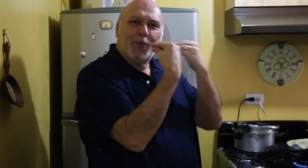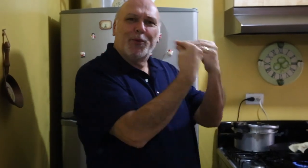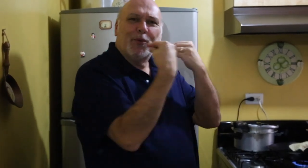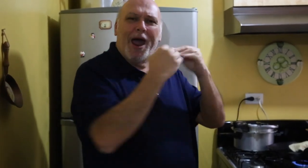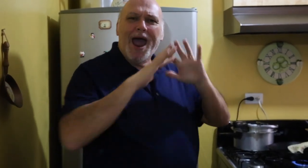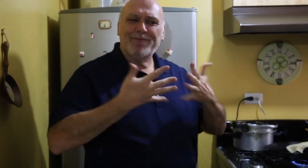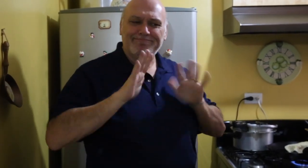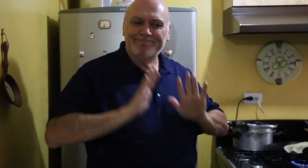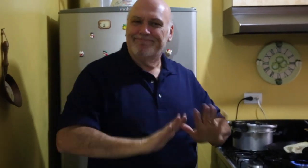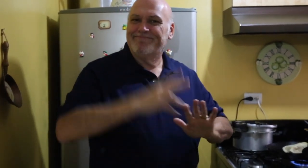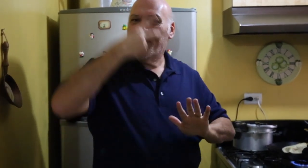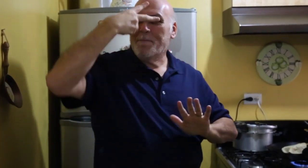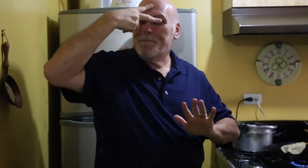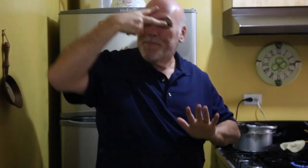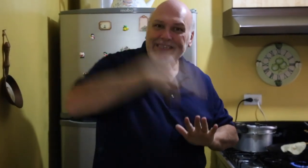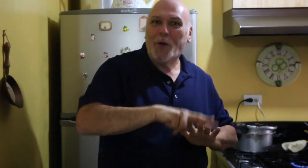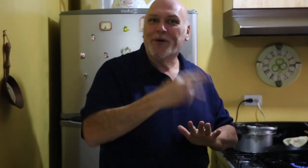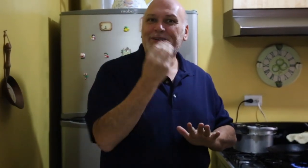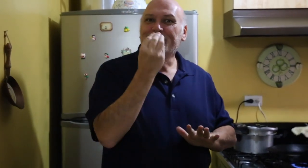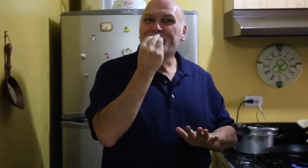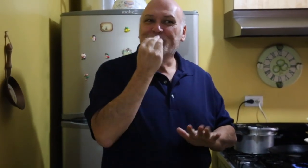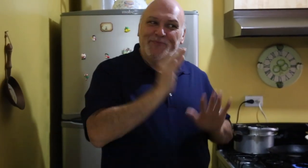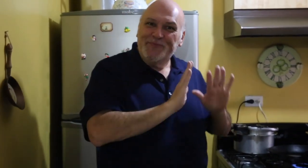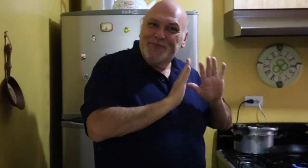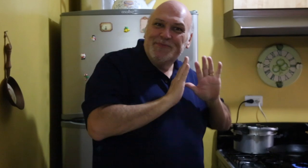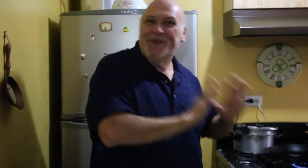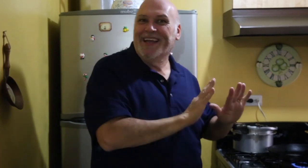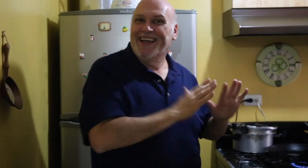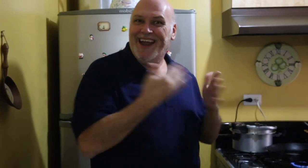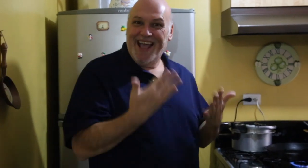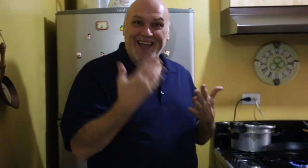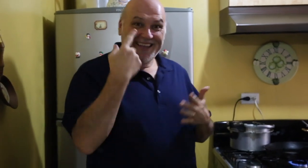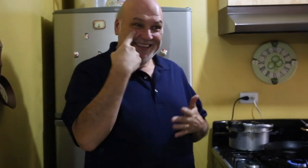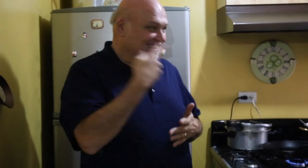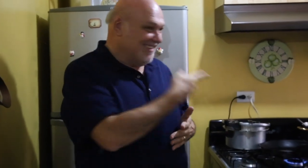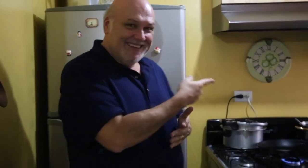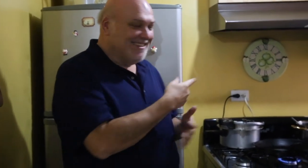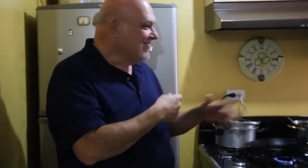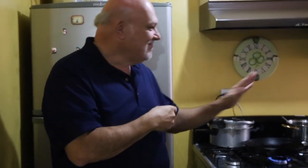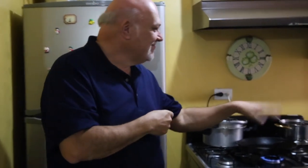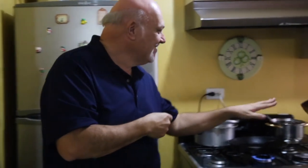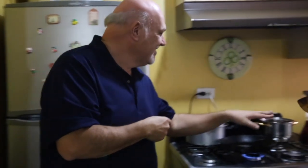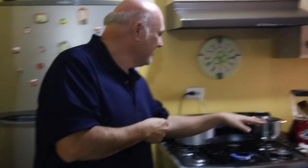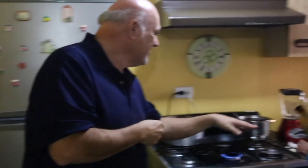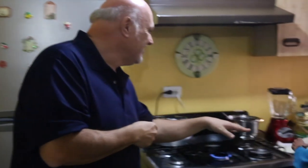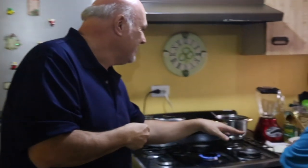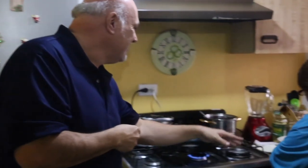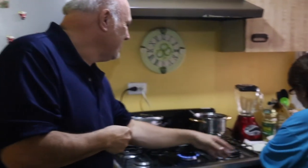and she's going to teach me how to cook it. Let's watch!